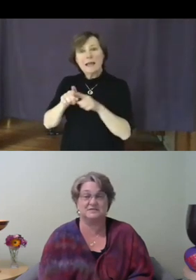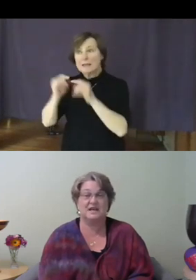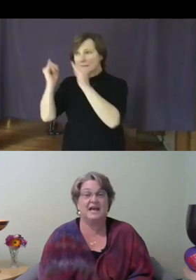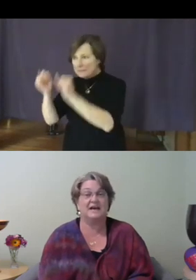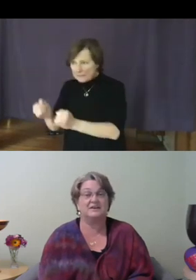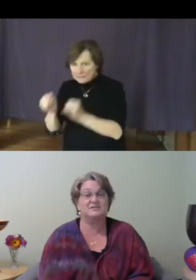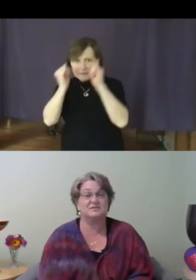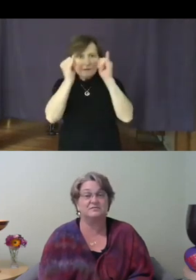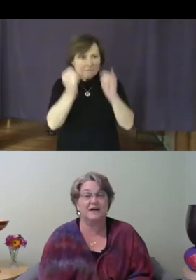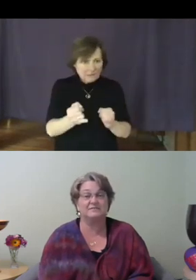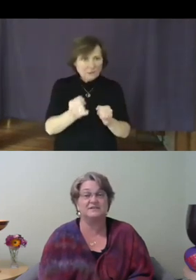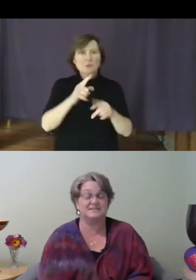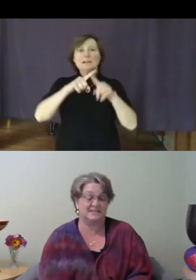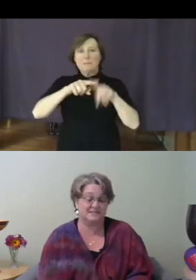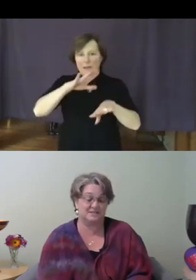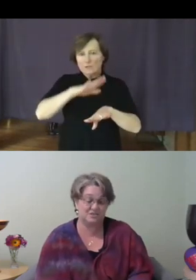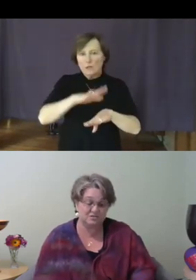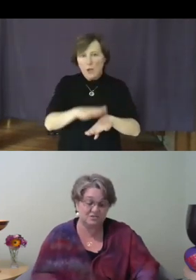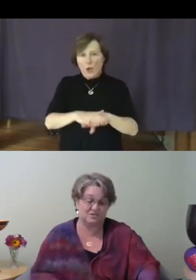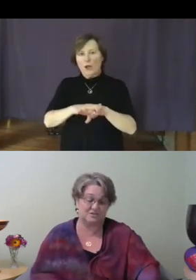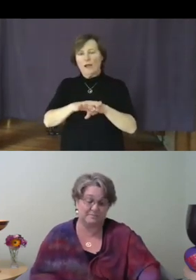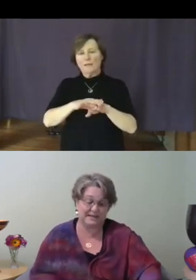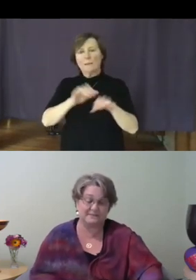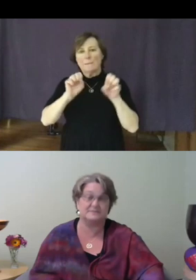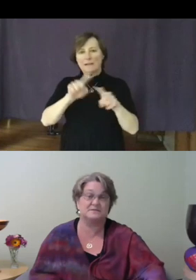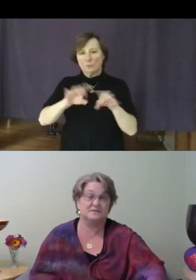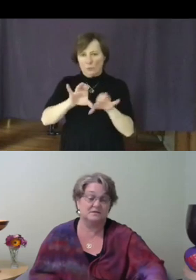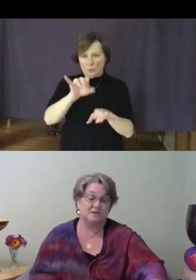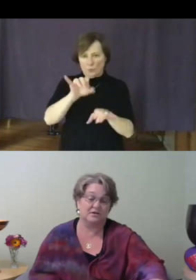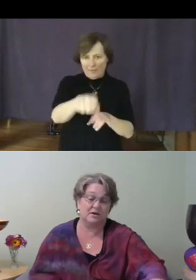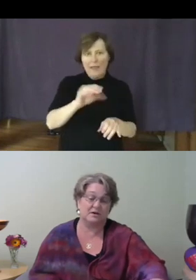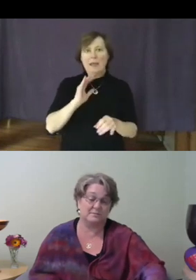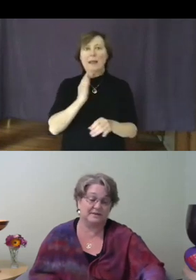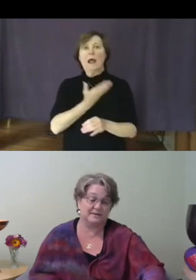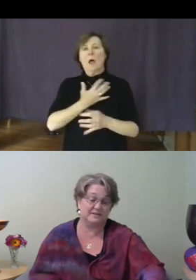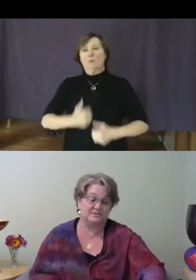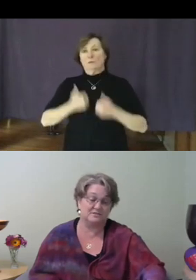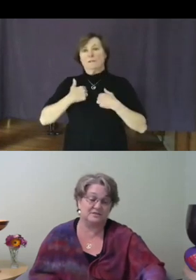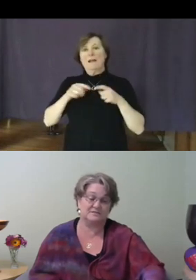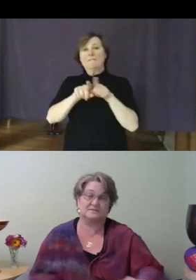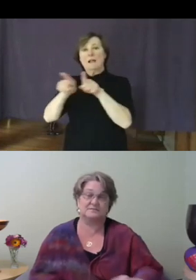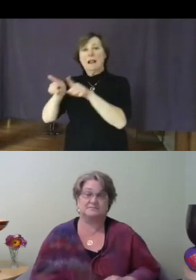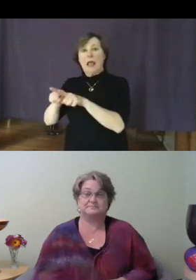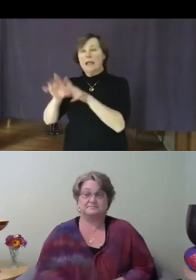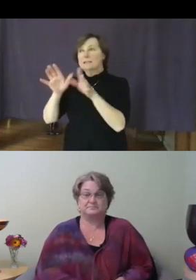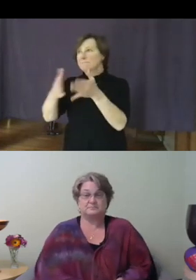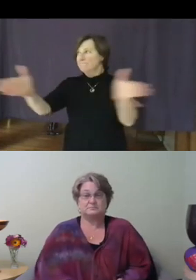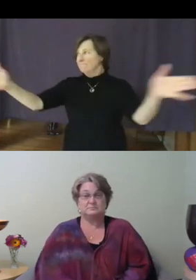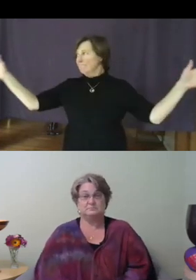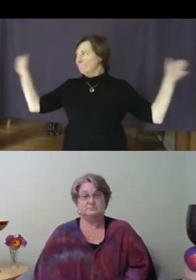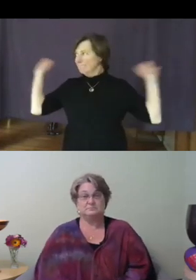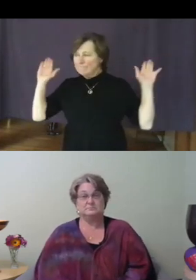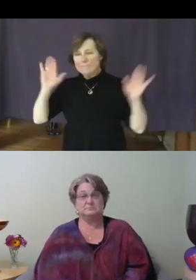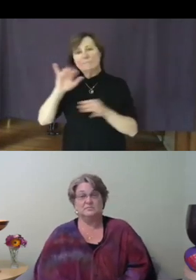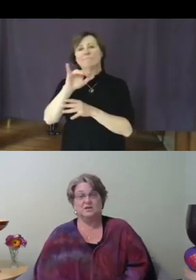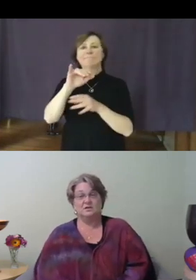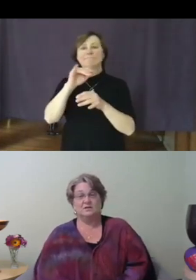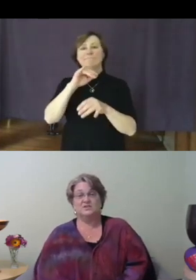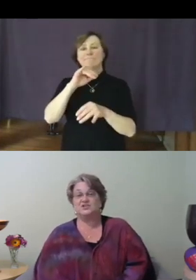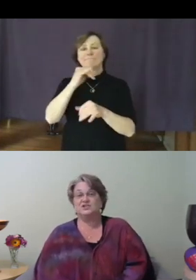our survival as an institution depends on our ability to do this. The church is